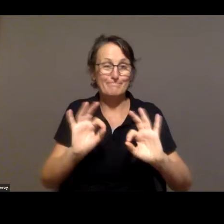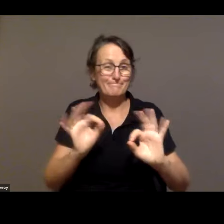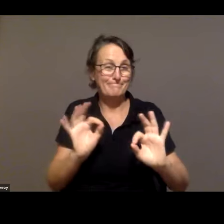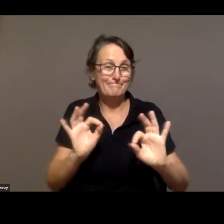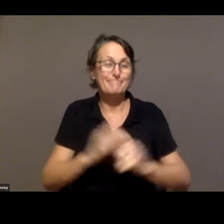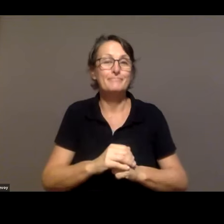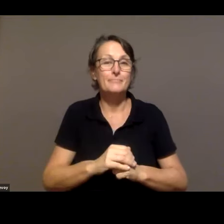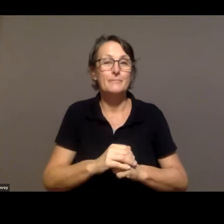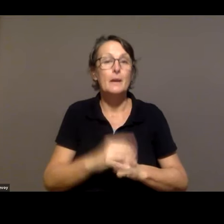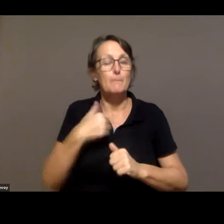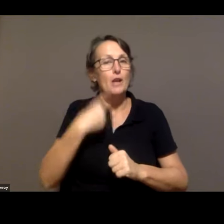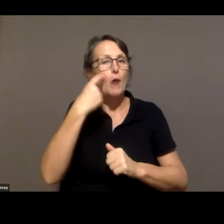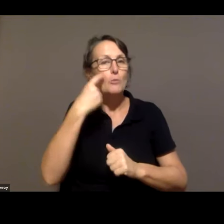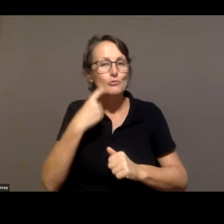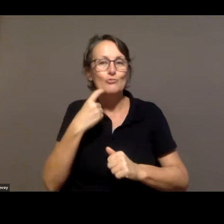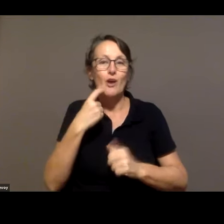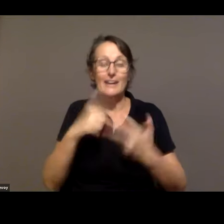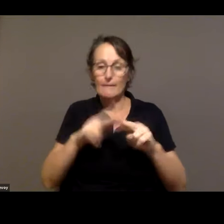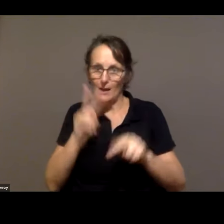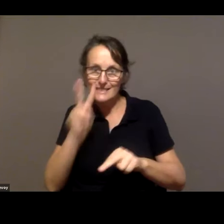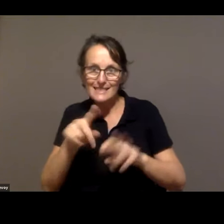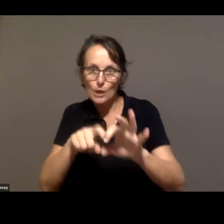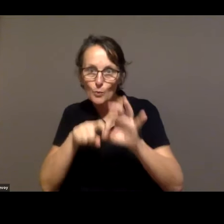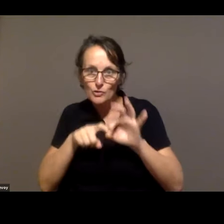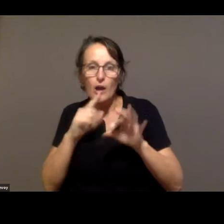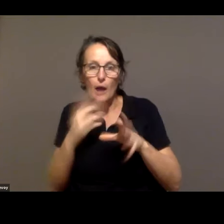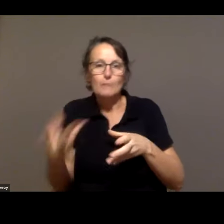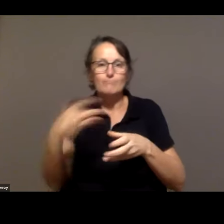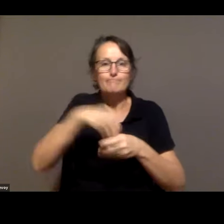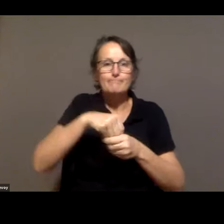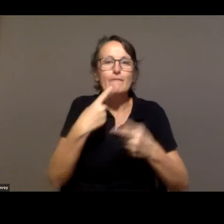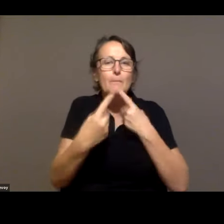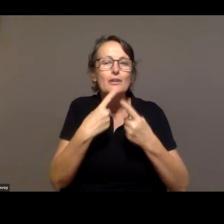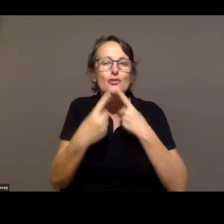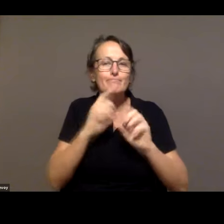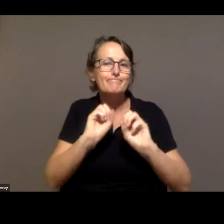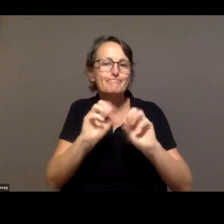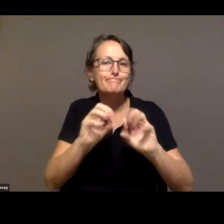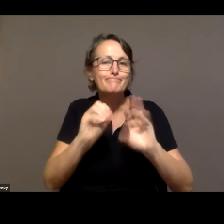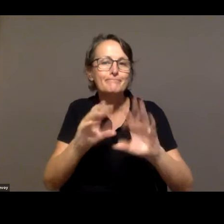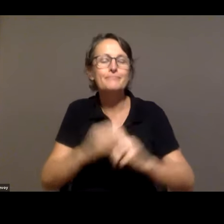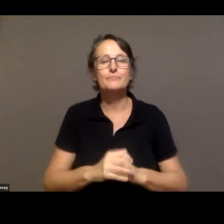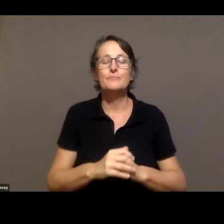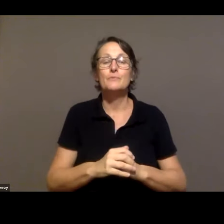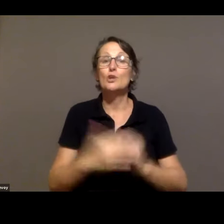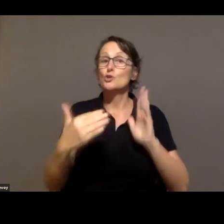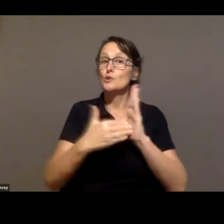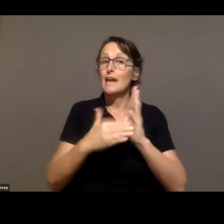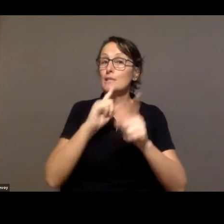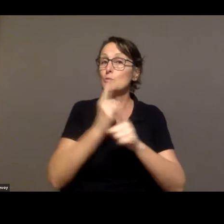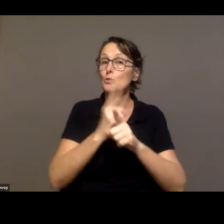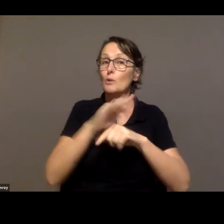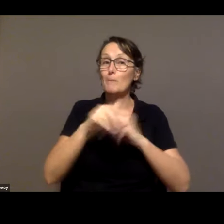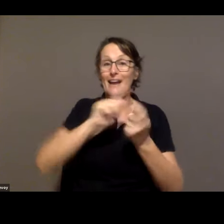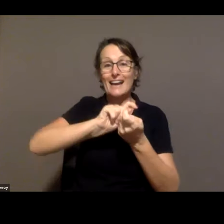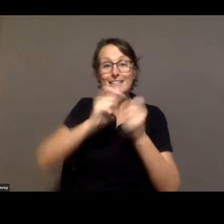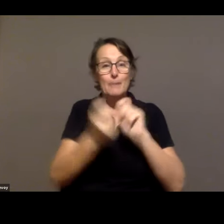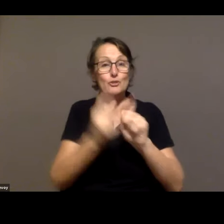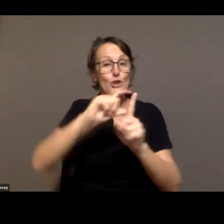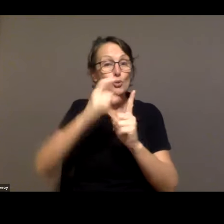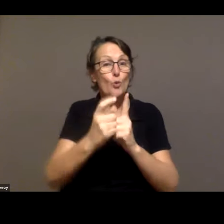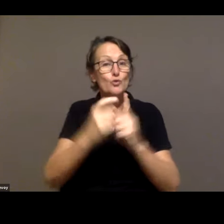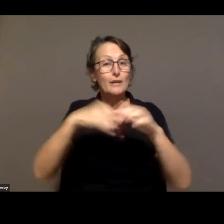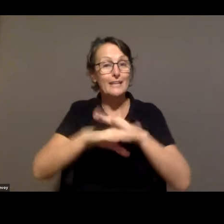and incorporate questions into today's conversation. Today's topic